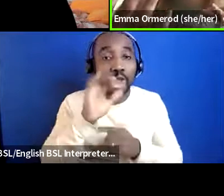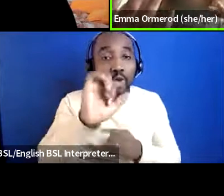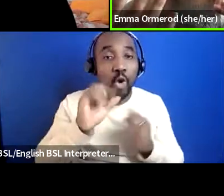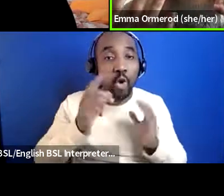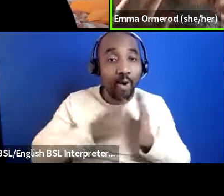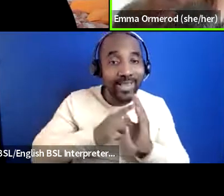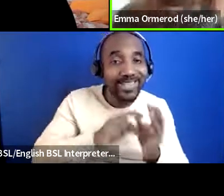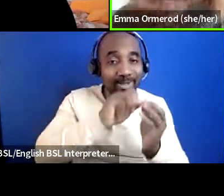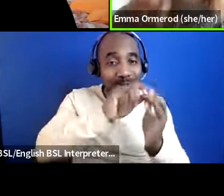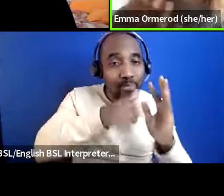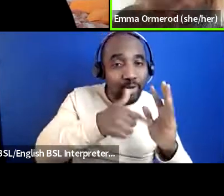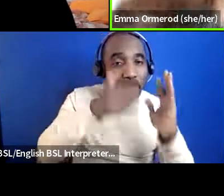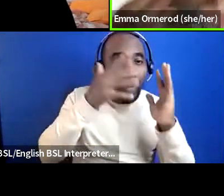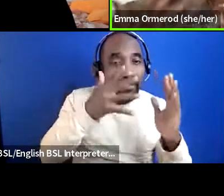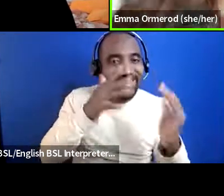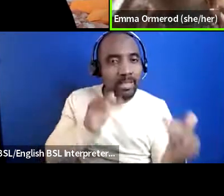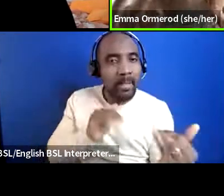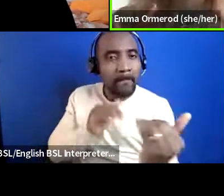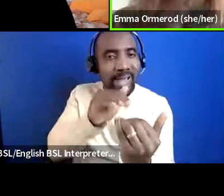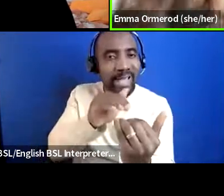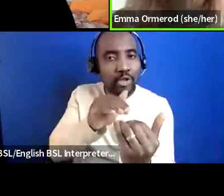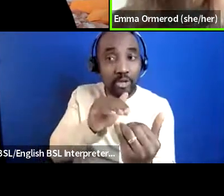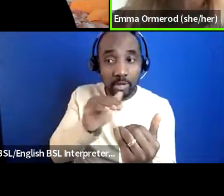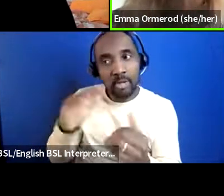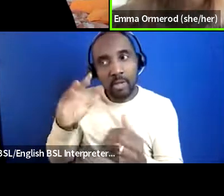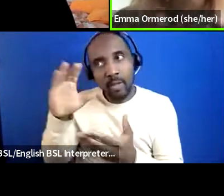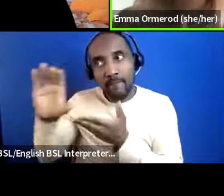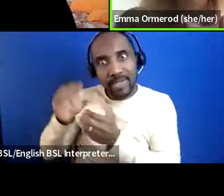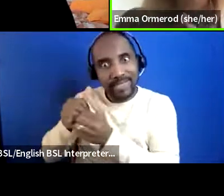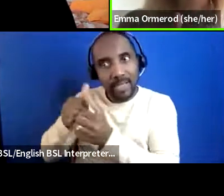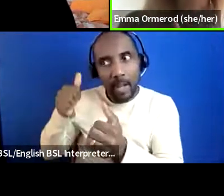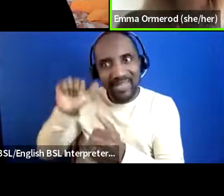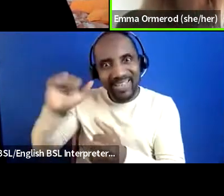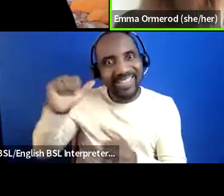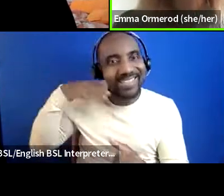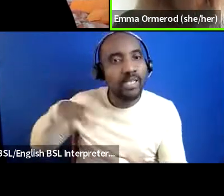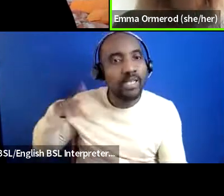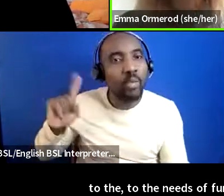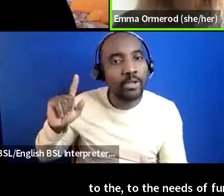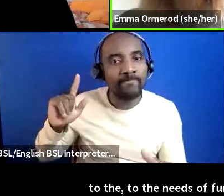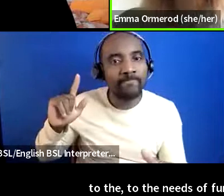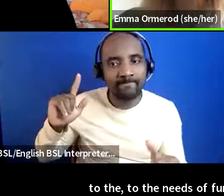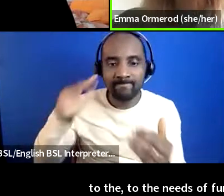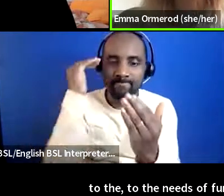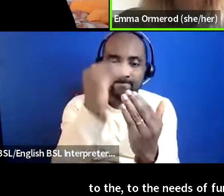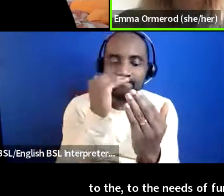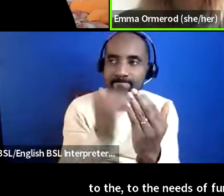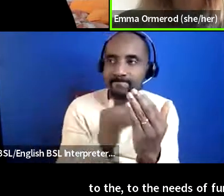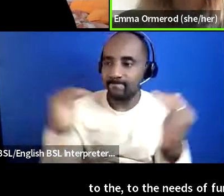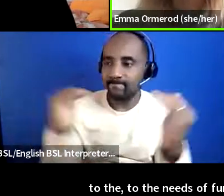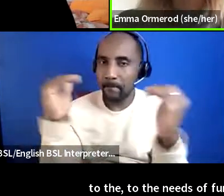the to the needs of funders which i think happens anyway um is yeah very very present but aaks i